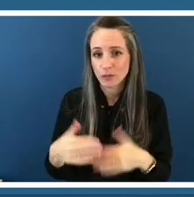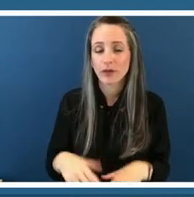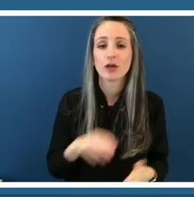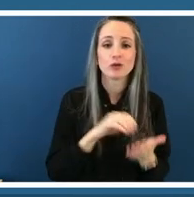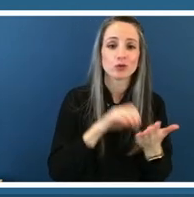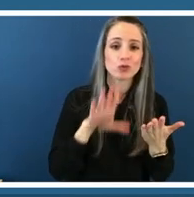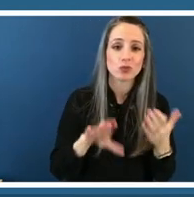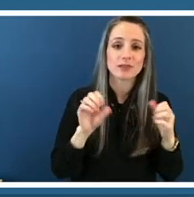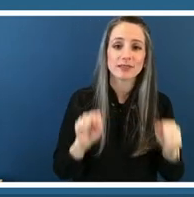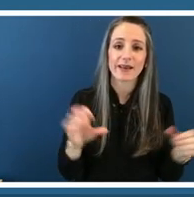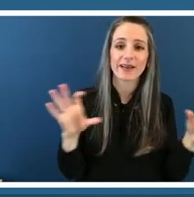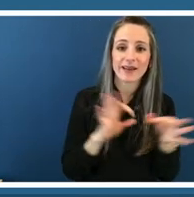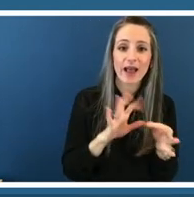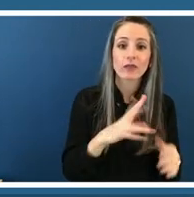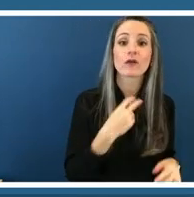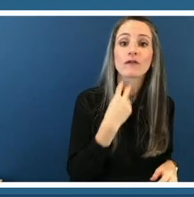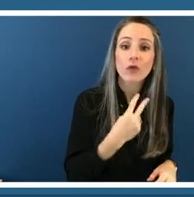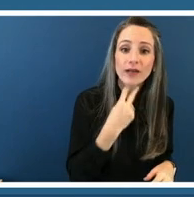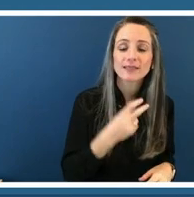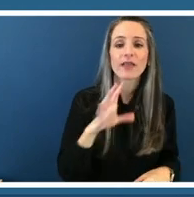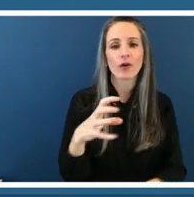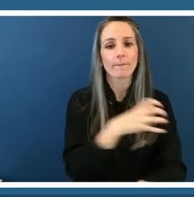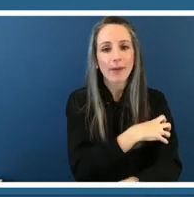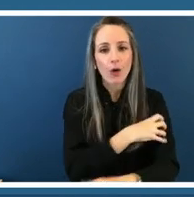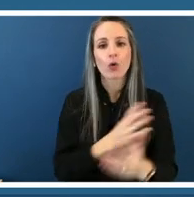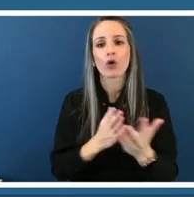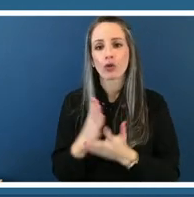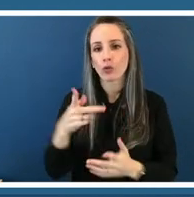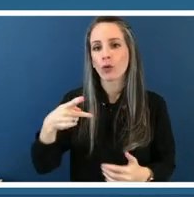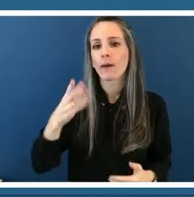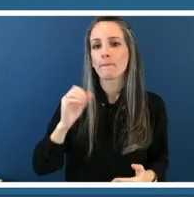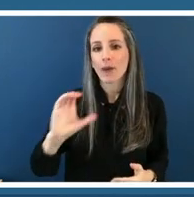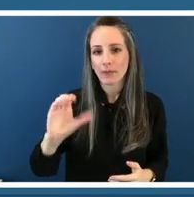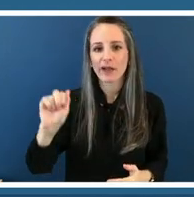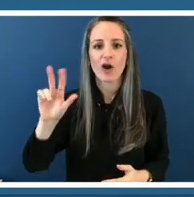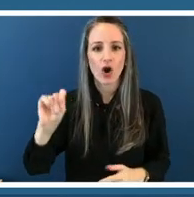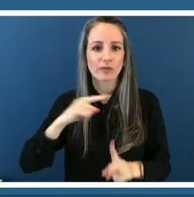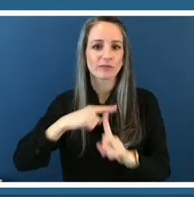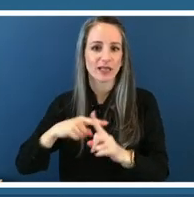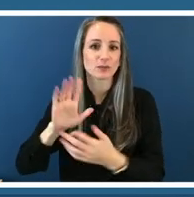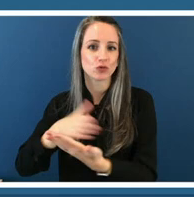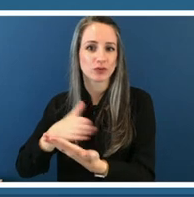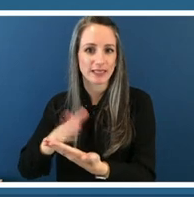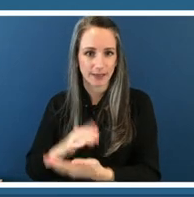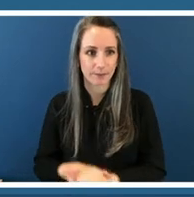through public art and music so first we're going to talk about